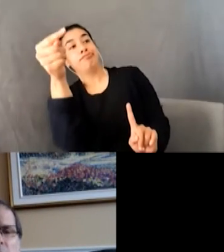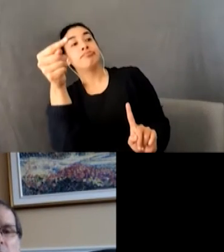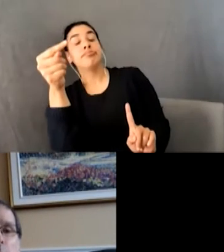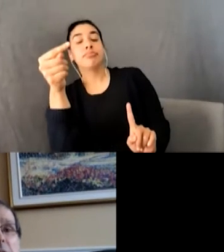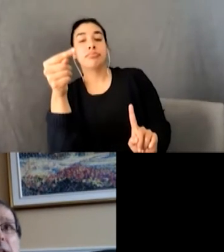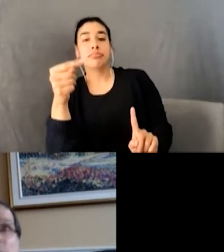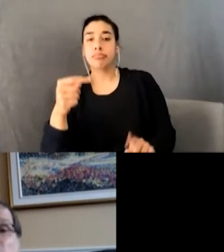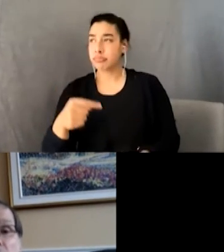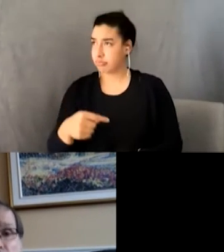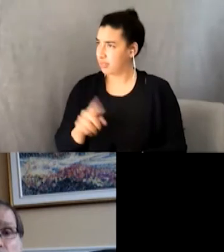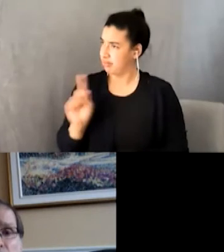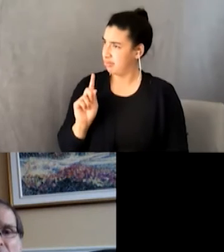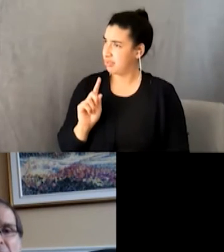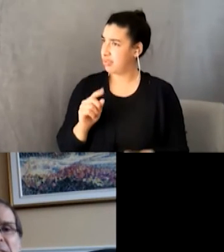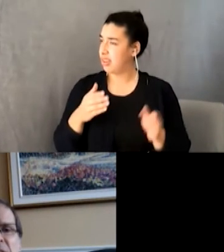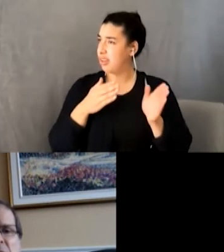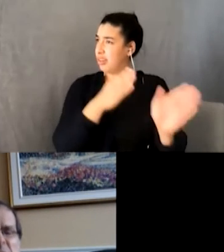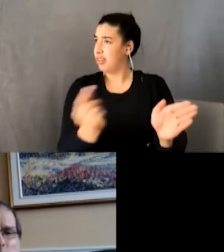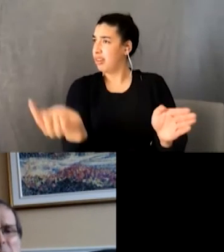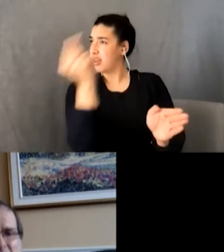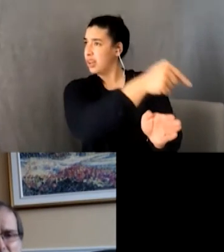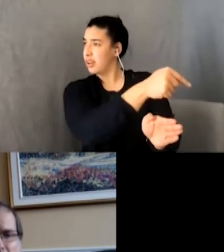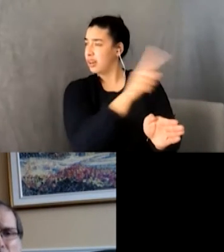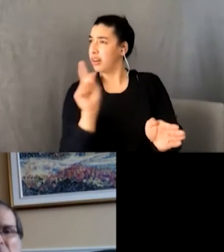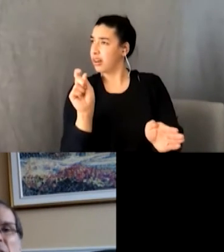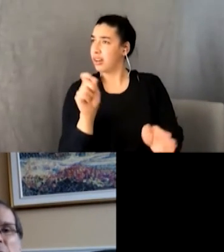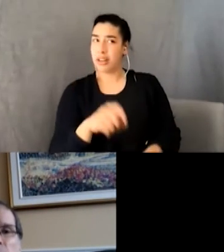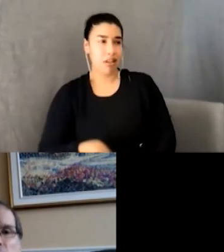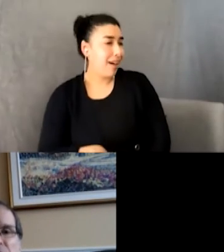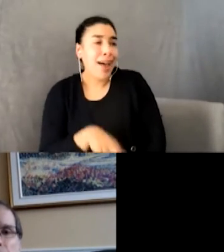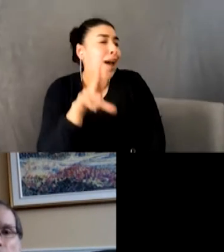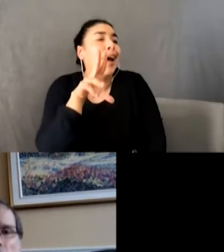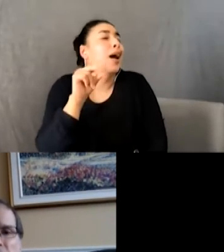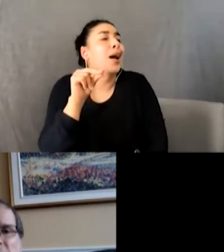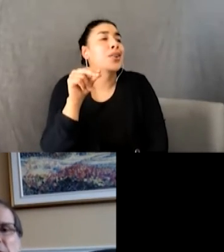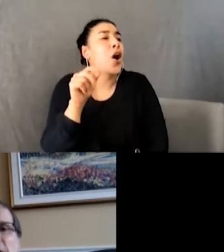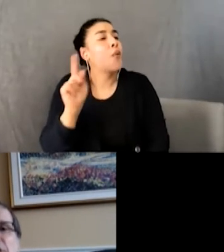“What? From across the road?” I asked. “Bloody ’ell, no. I’m from across the pond.” John